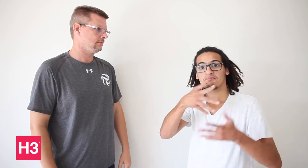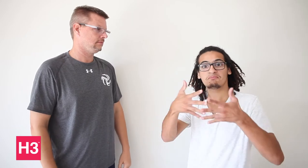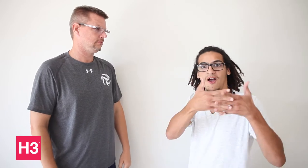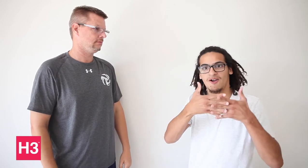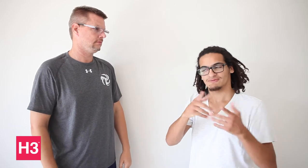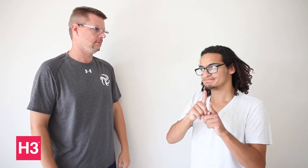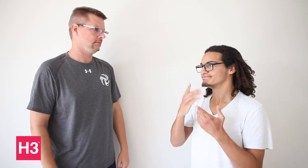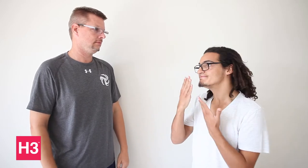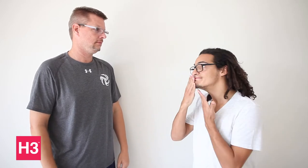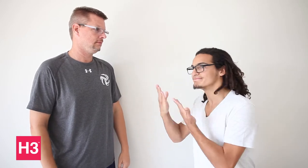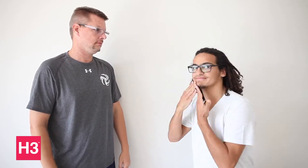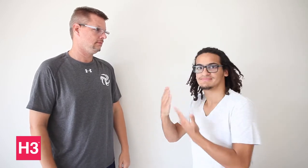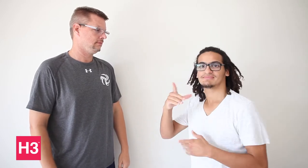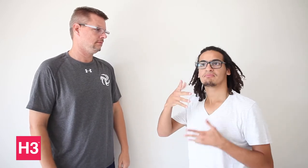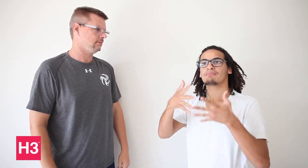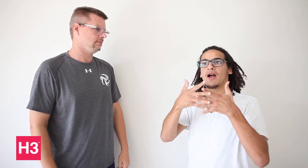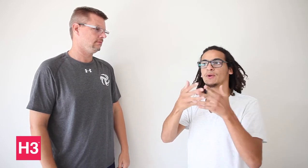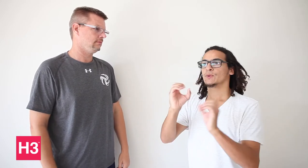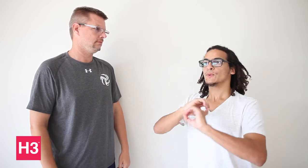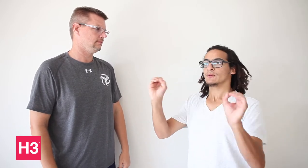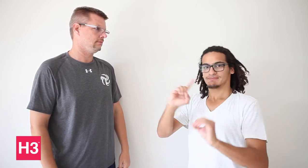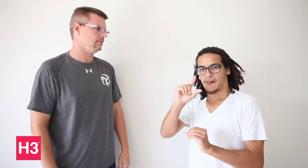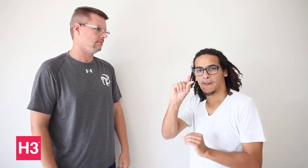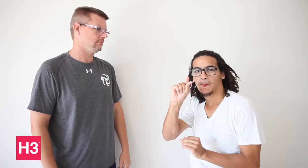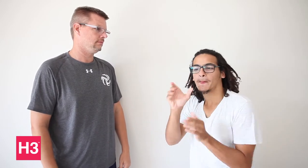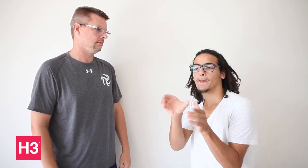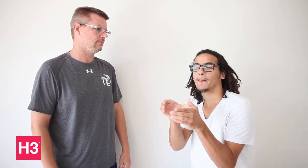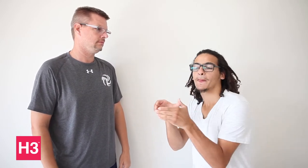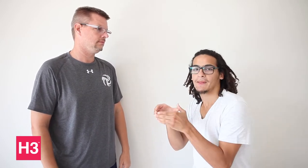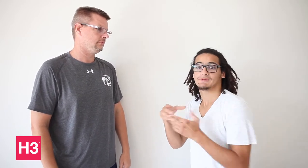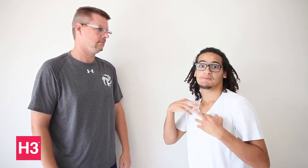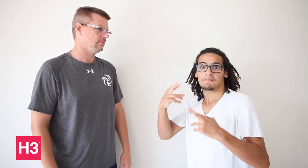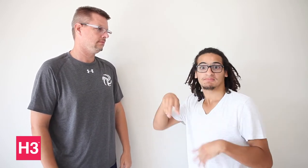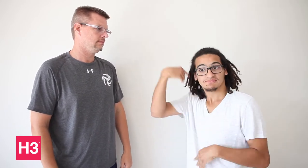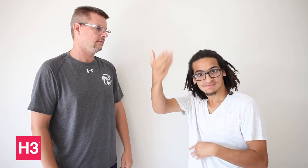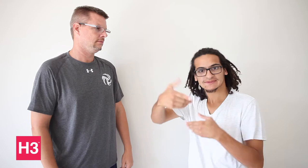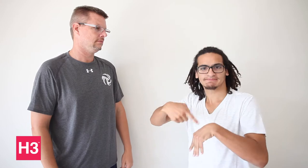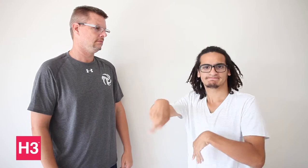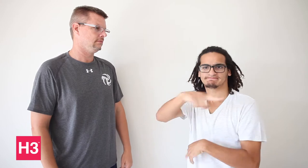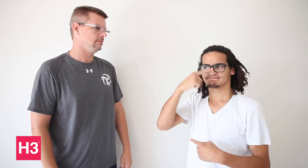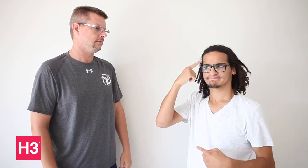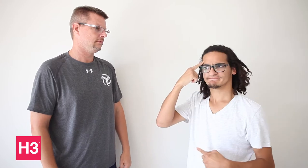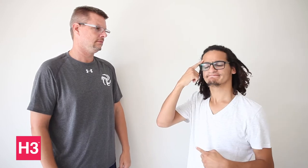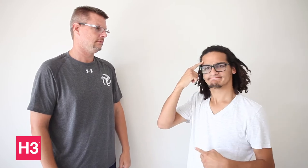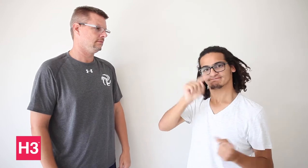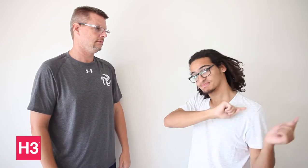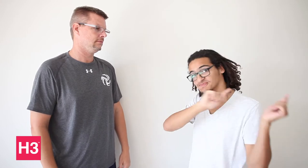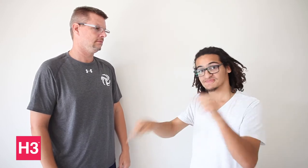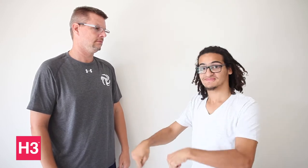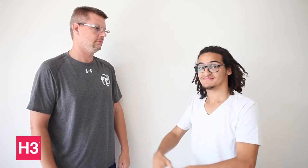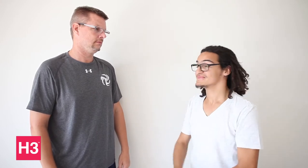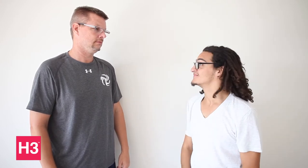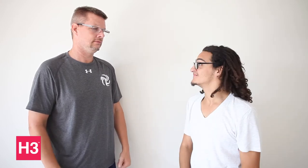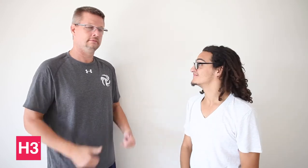Americans should thank the few who are here at Deaflympics representing USA. I hope that in the future more athletes will be determined to go.